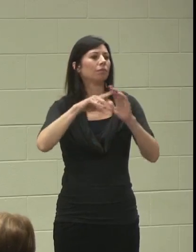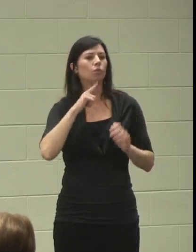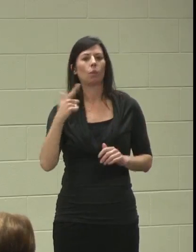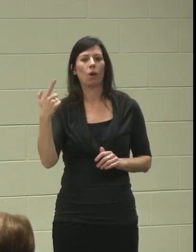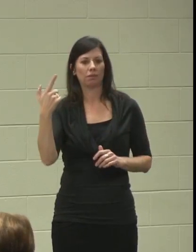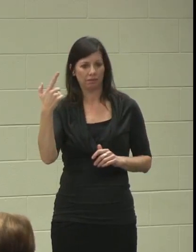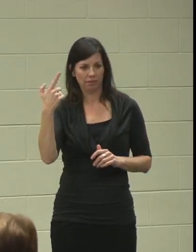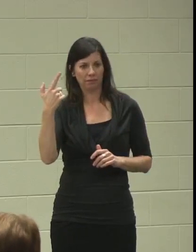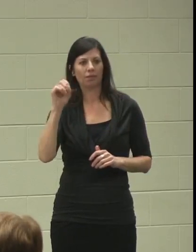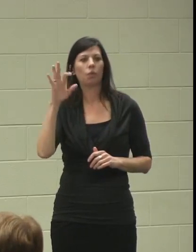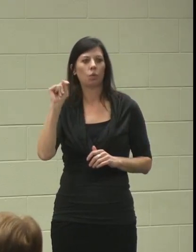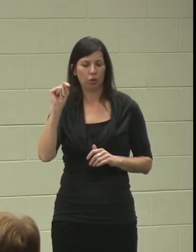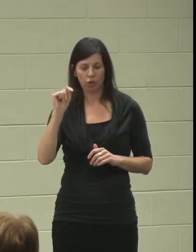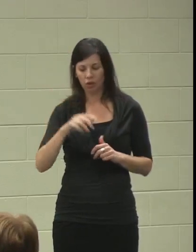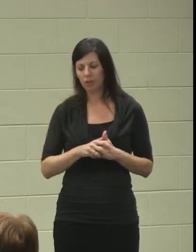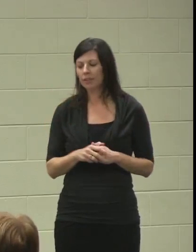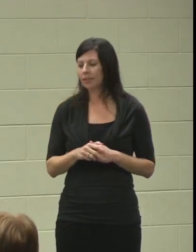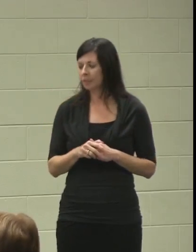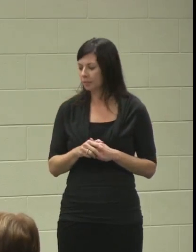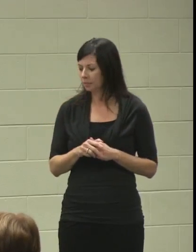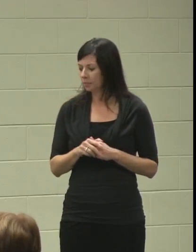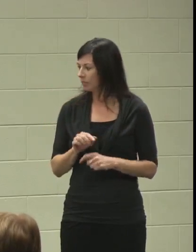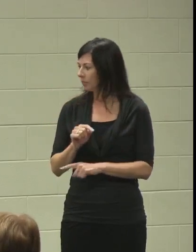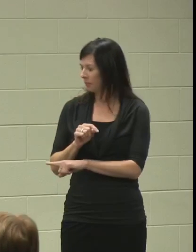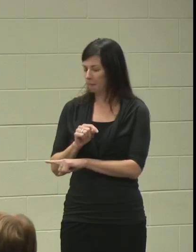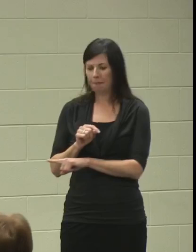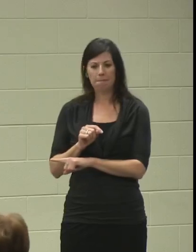So they went through, and he had a great opportunity